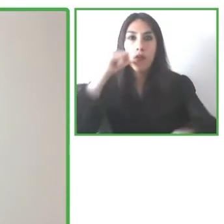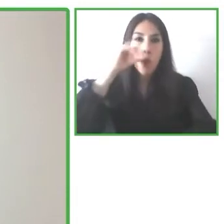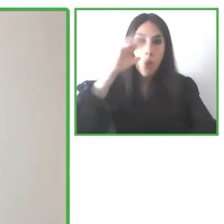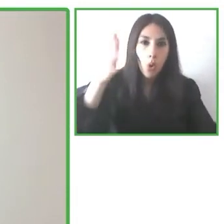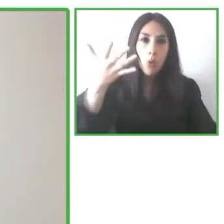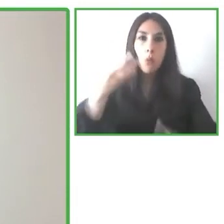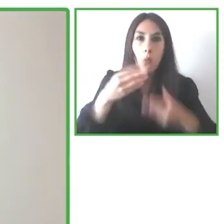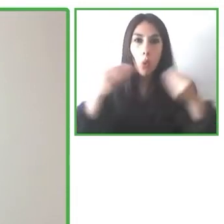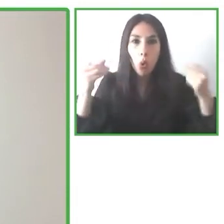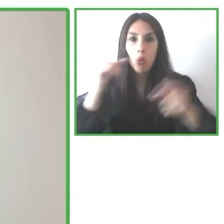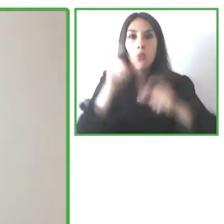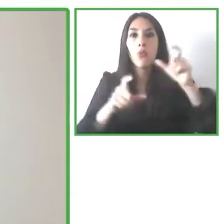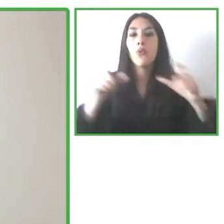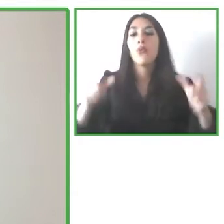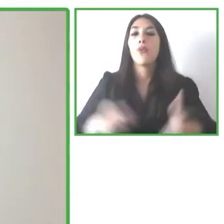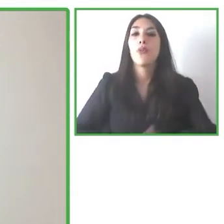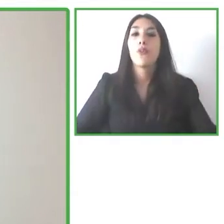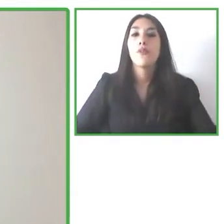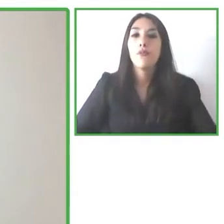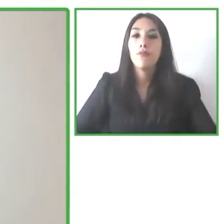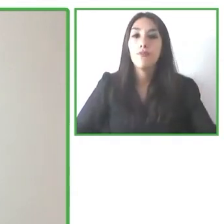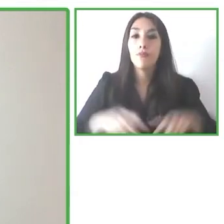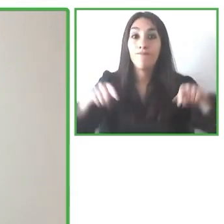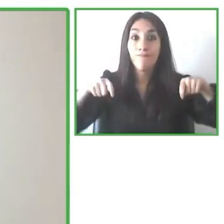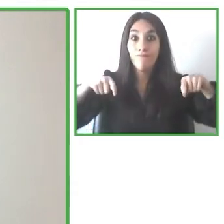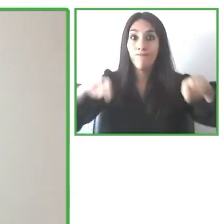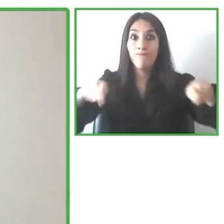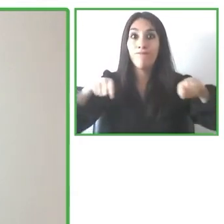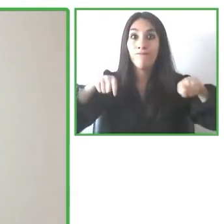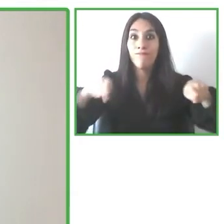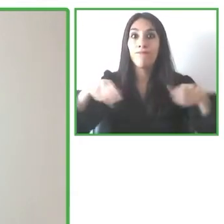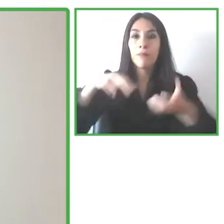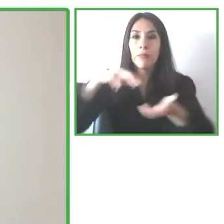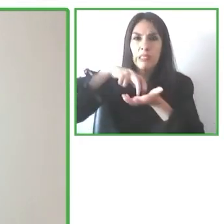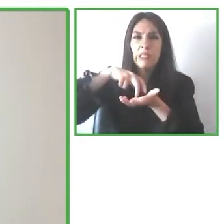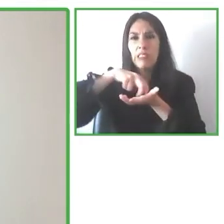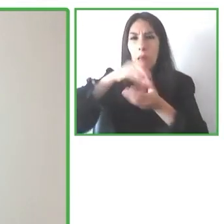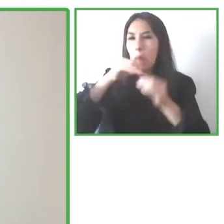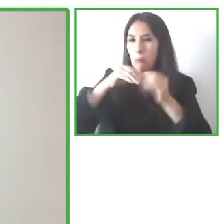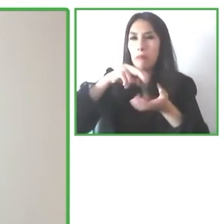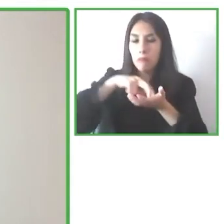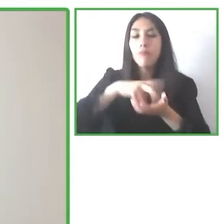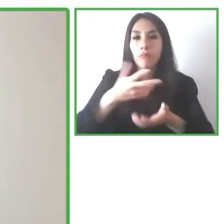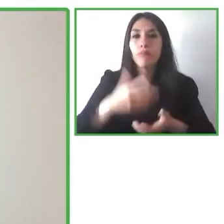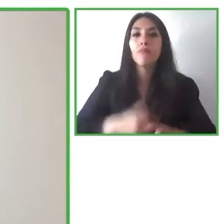here it's for people with reduced mobility and so Carlo if you can just tell me let